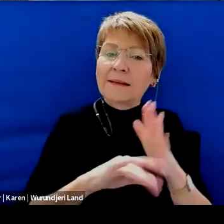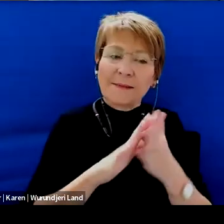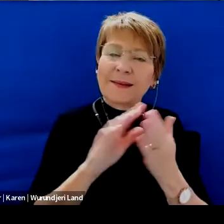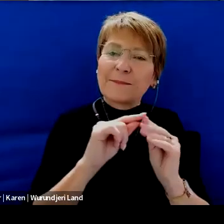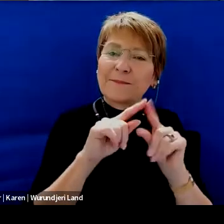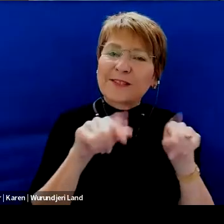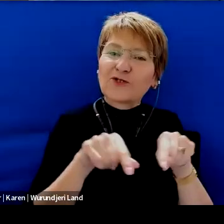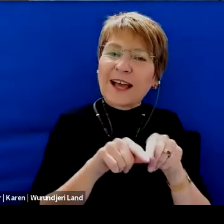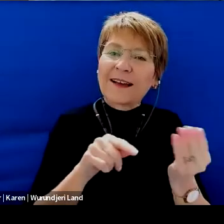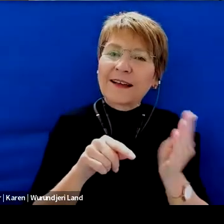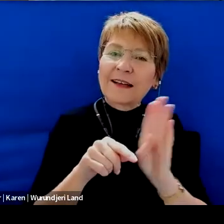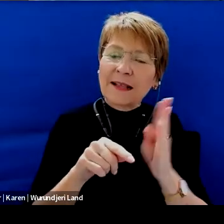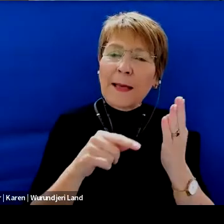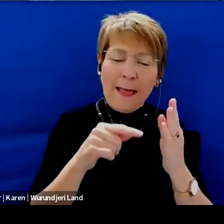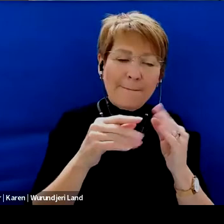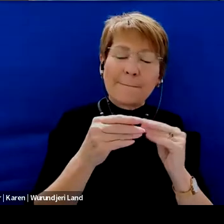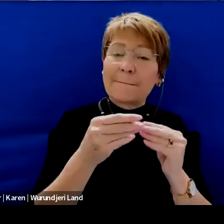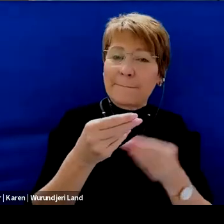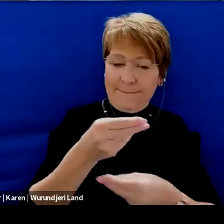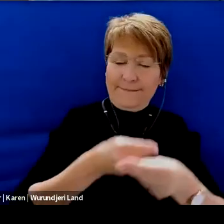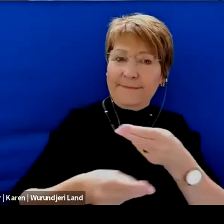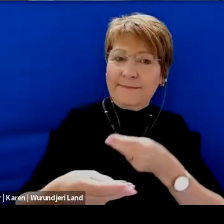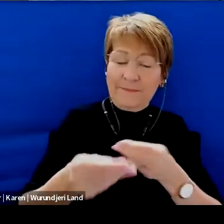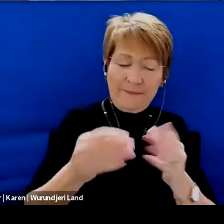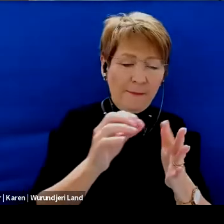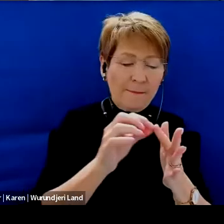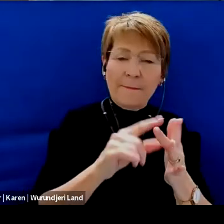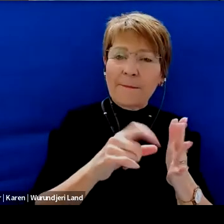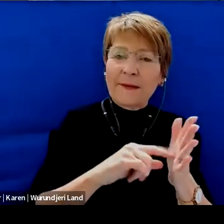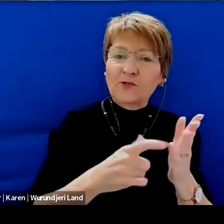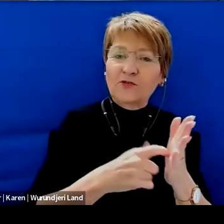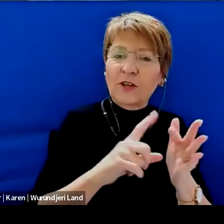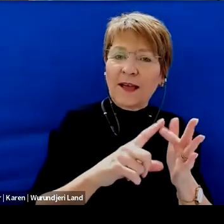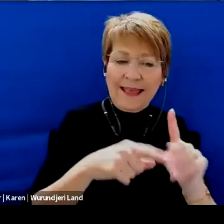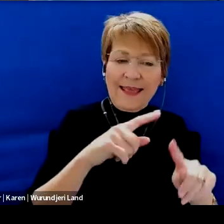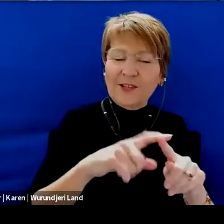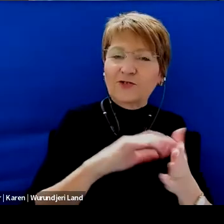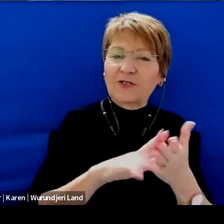It picks them for picture exchange communication system.